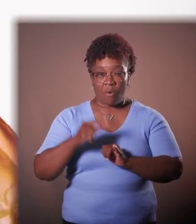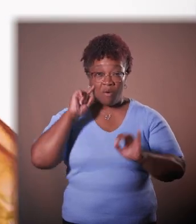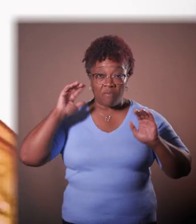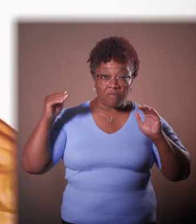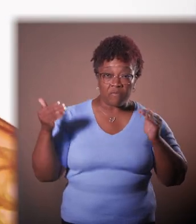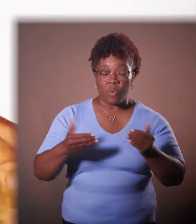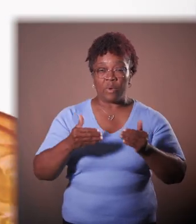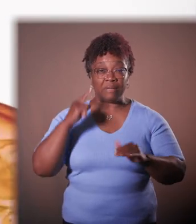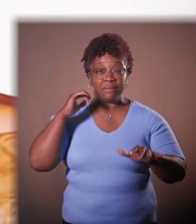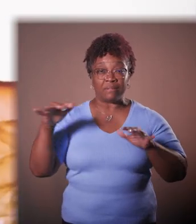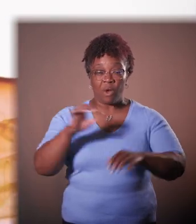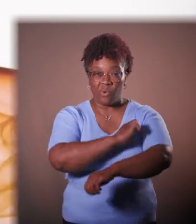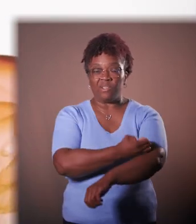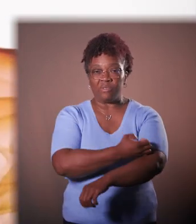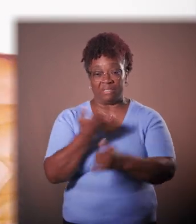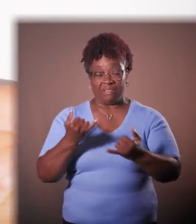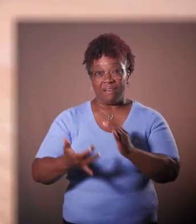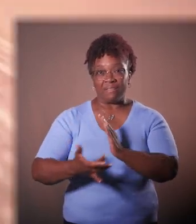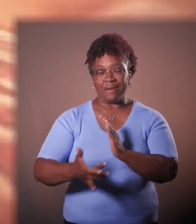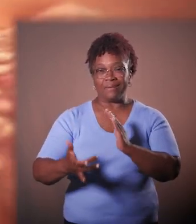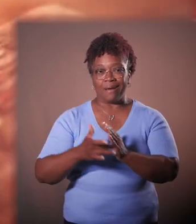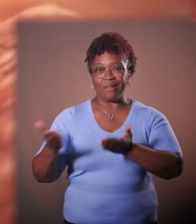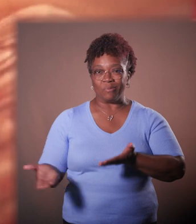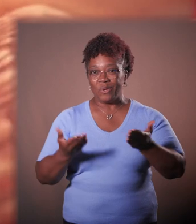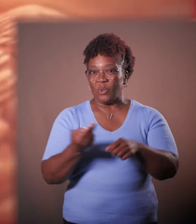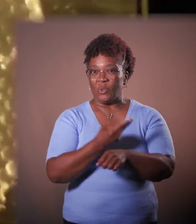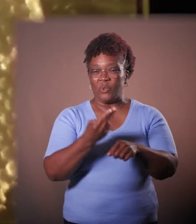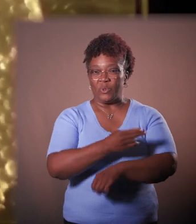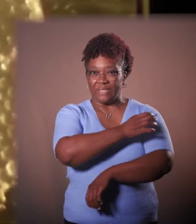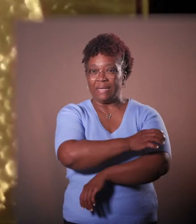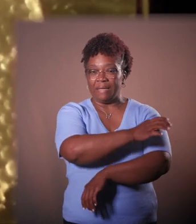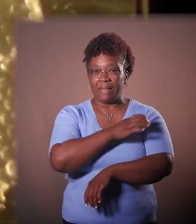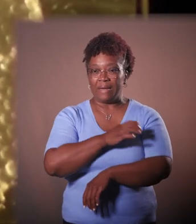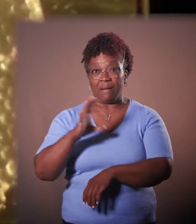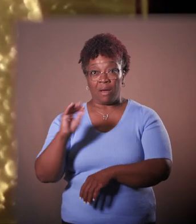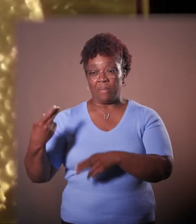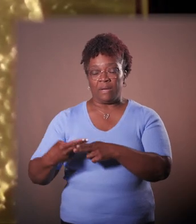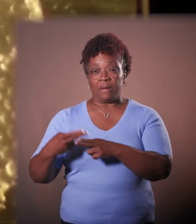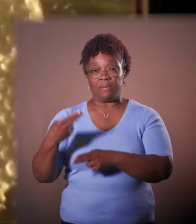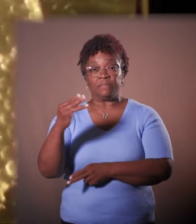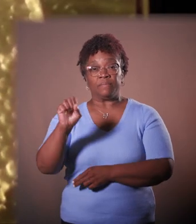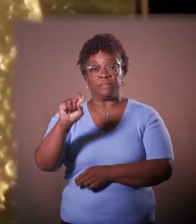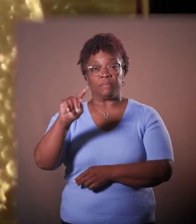Today, this histotripsy technology is being brought to the clinic by a startup company called Histosonics.